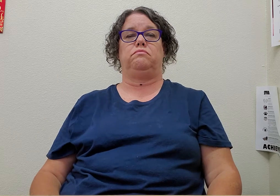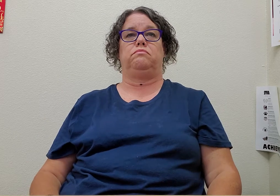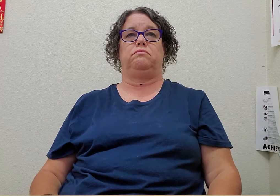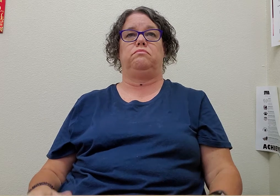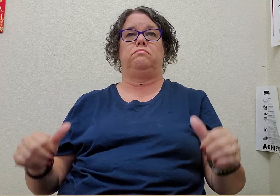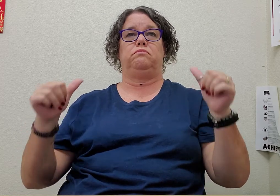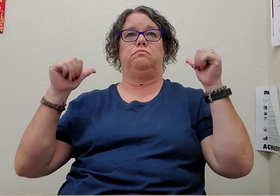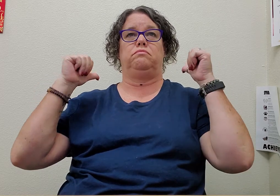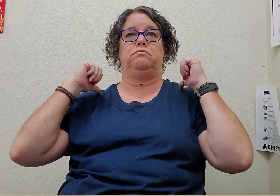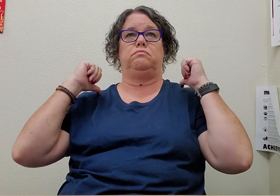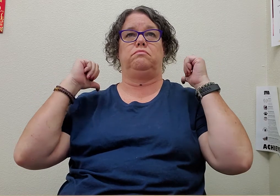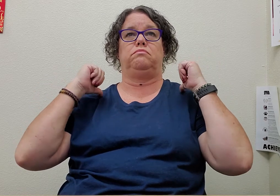backpack (2)